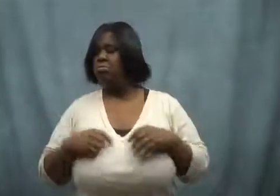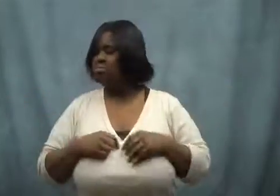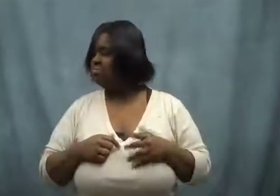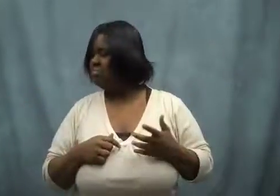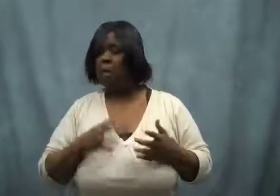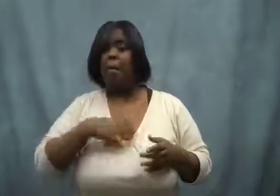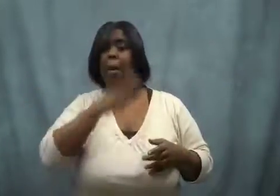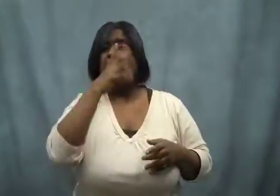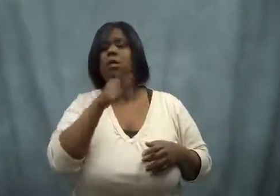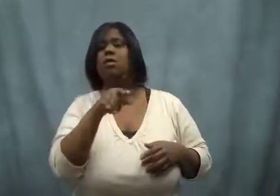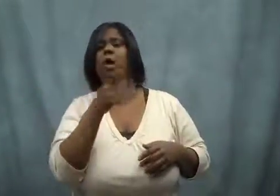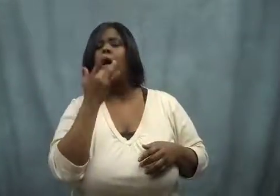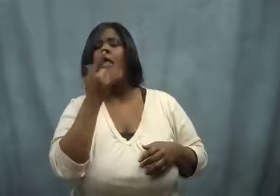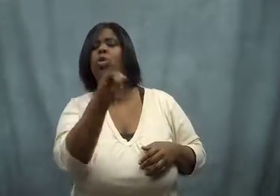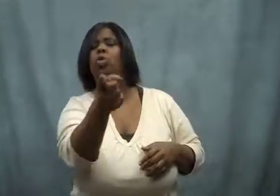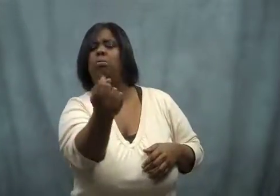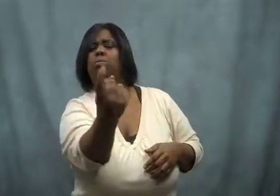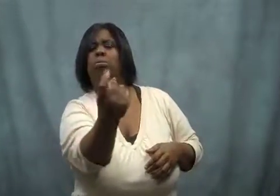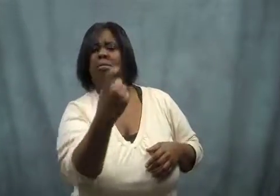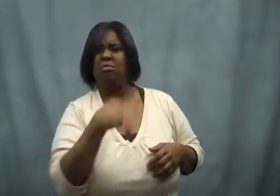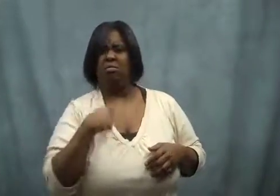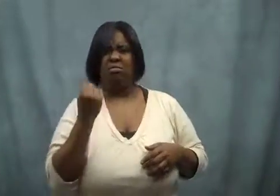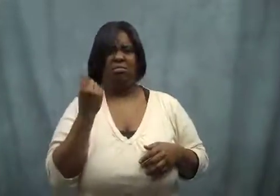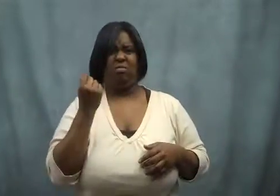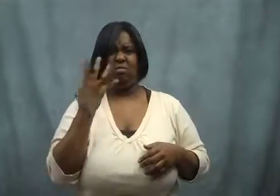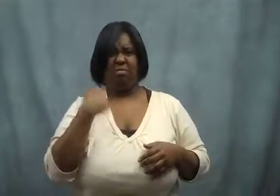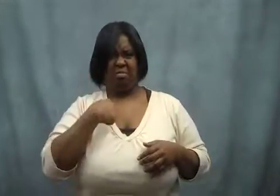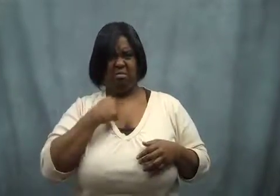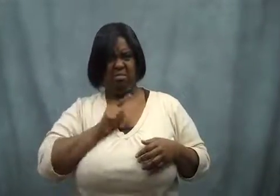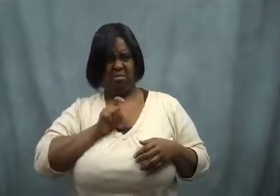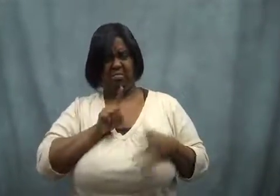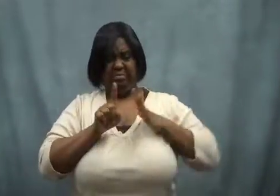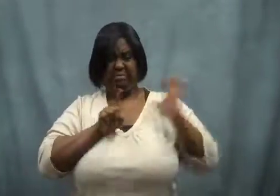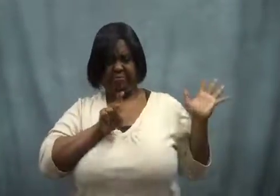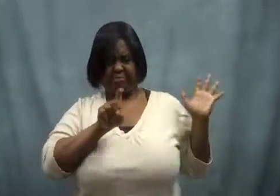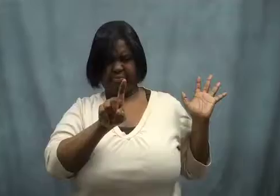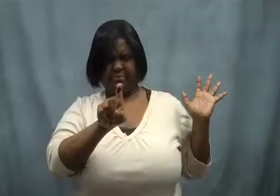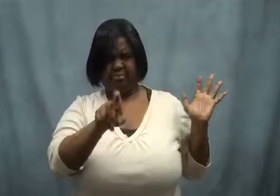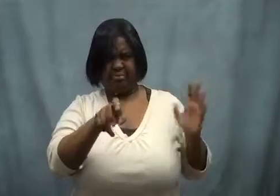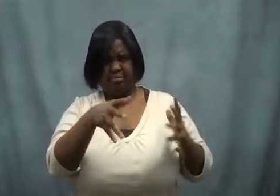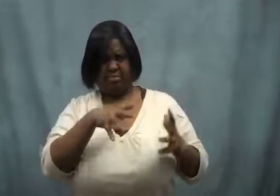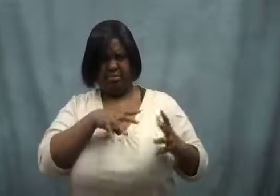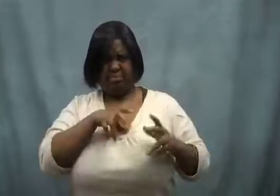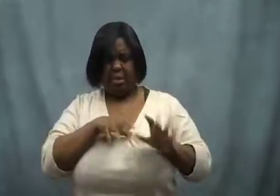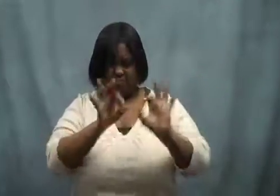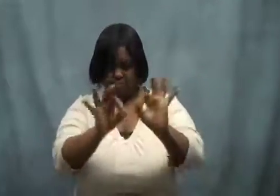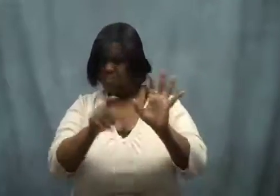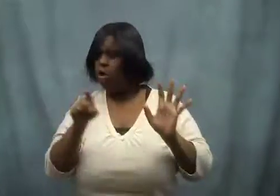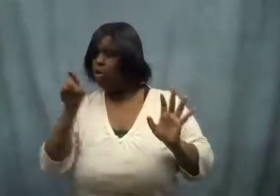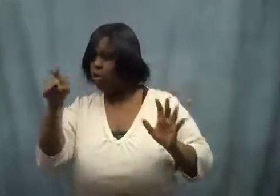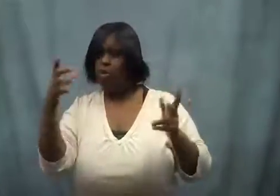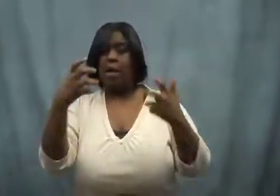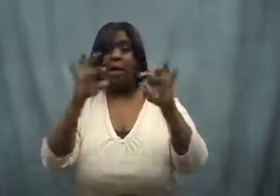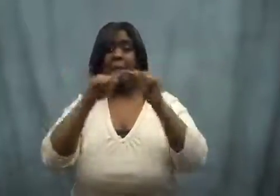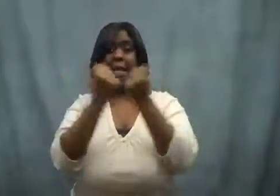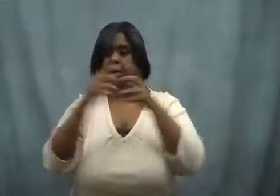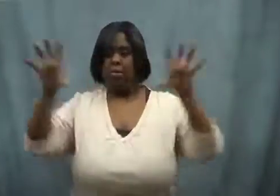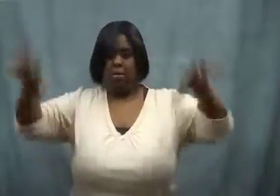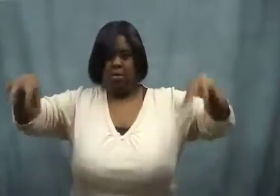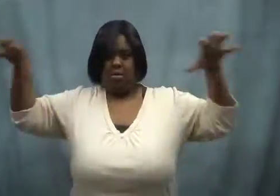My mother chose me to come up. I didn't know what that was about, but I went.